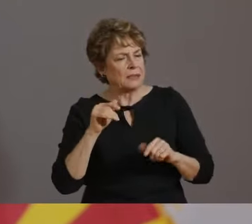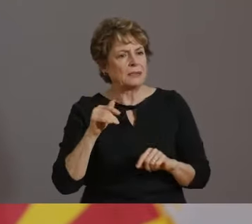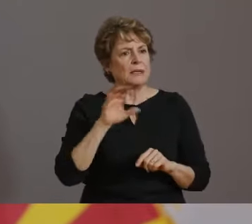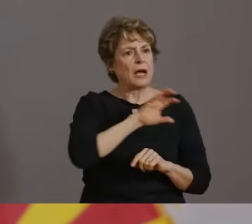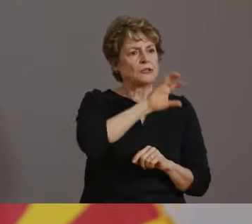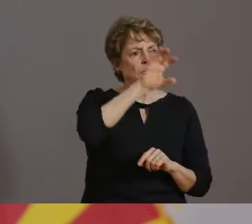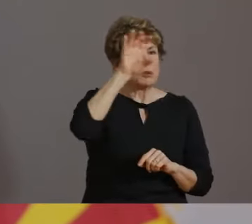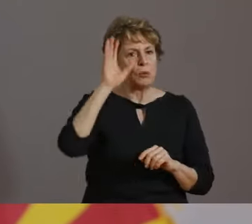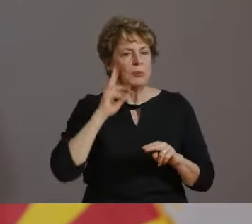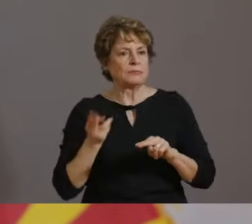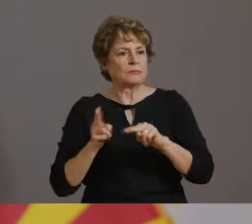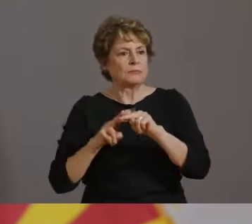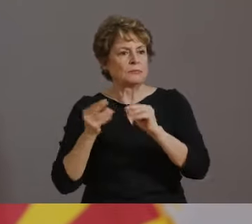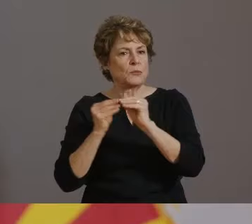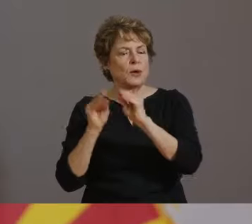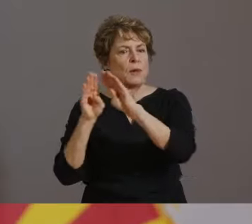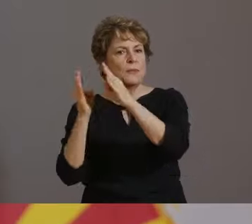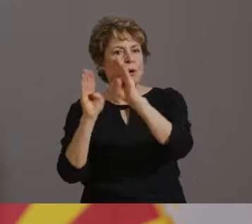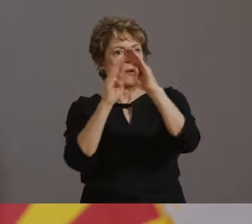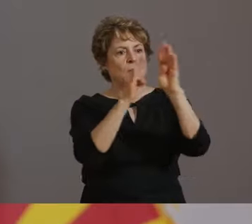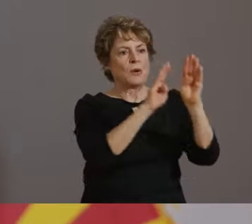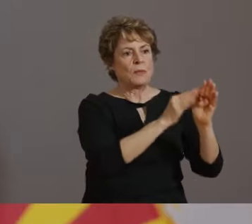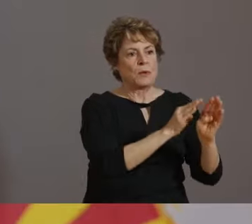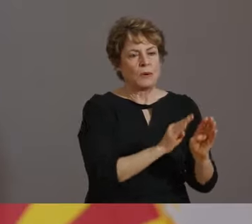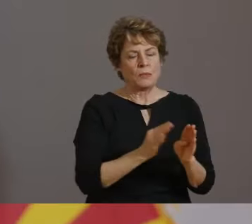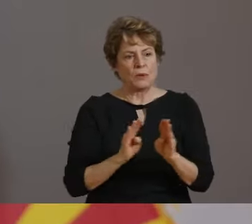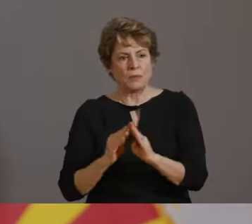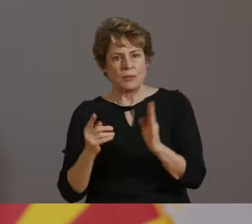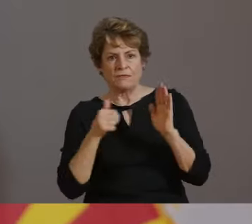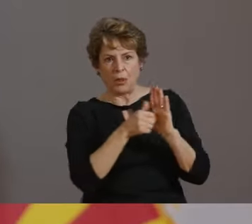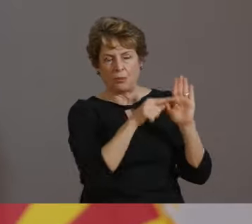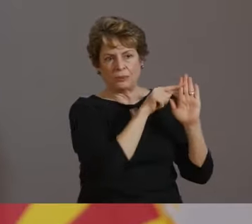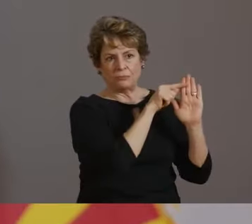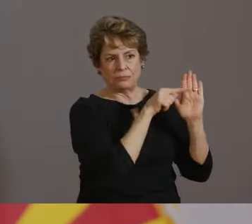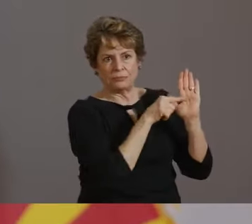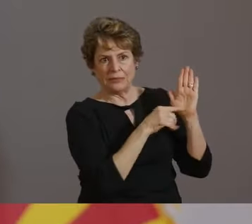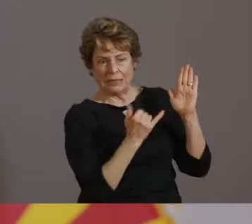SCHOOLS ARE REQUIRED TO POST THEIR MITIGATION PLANS ON THEIR WEBSITES AND THAT'S FOR PARENTS